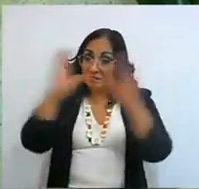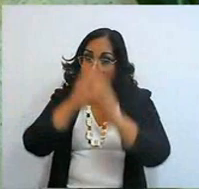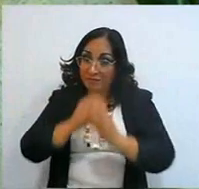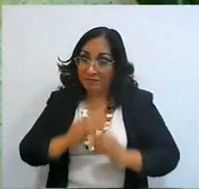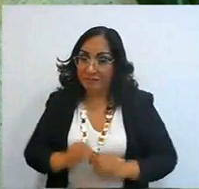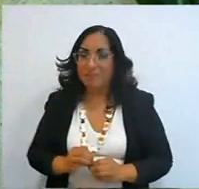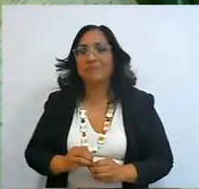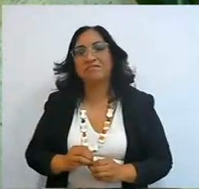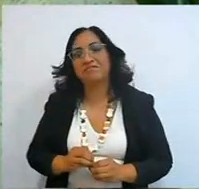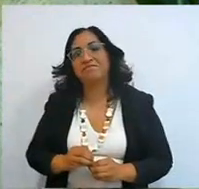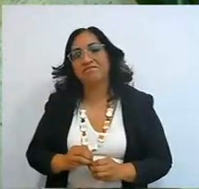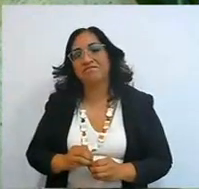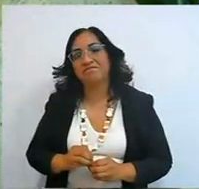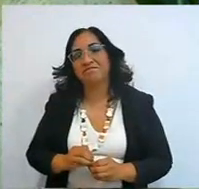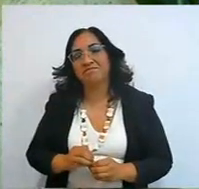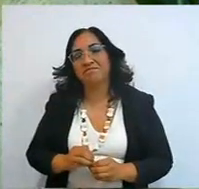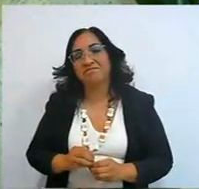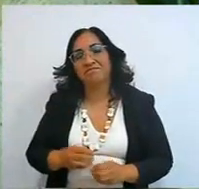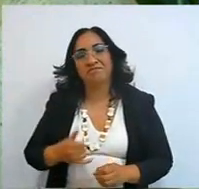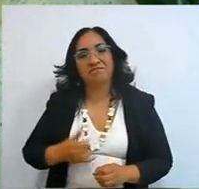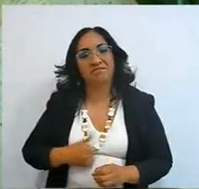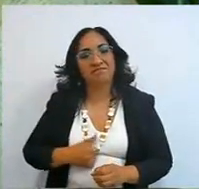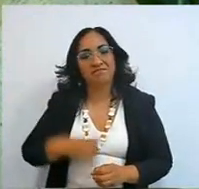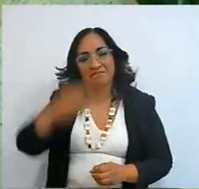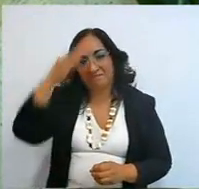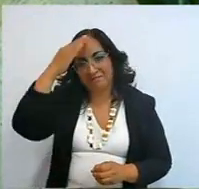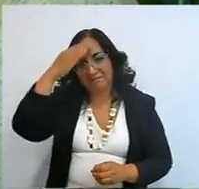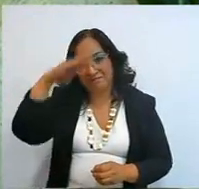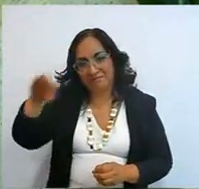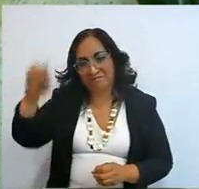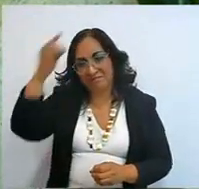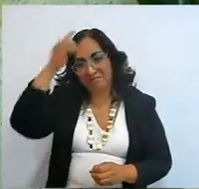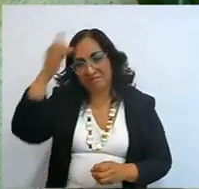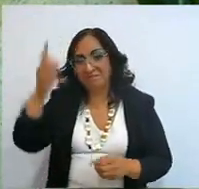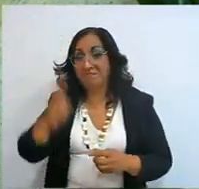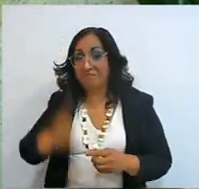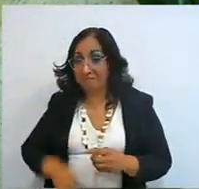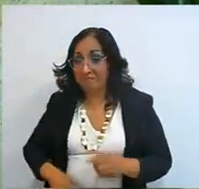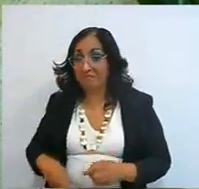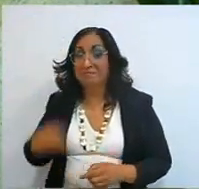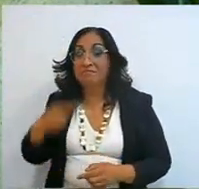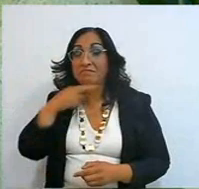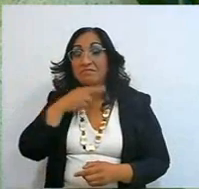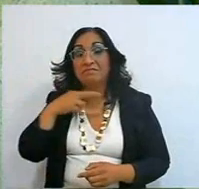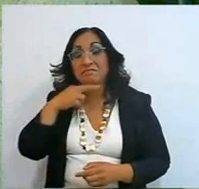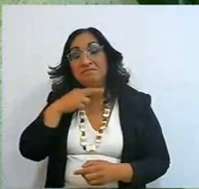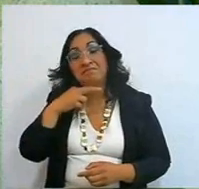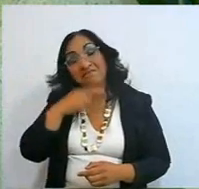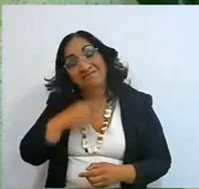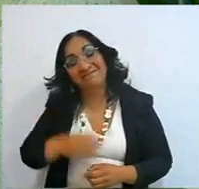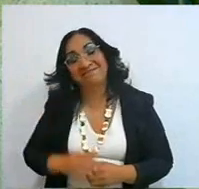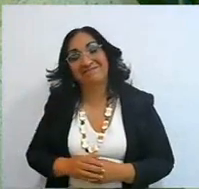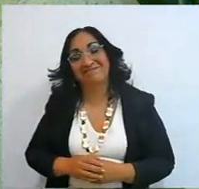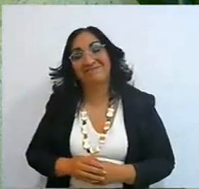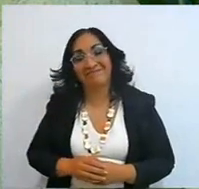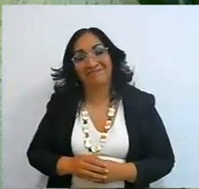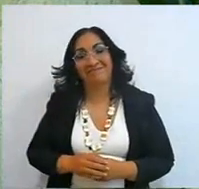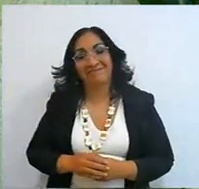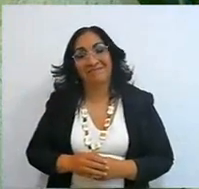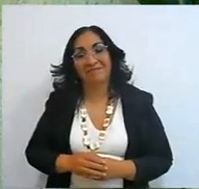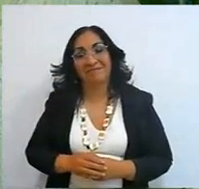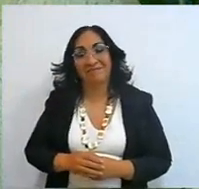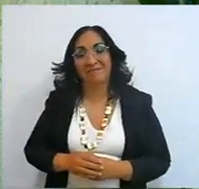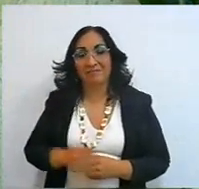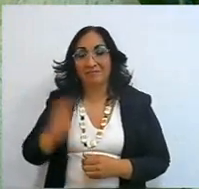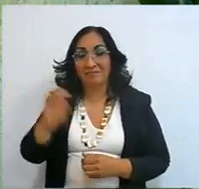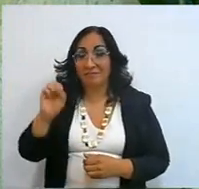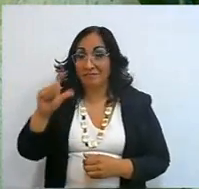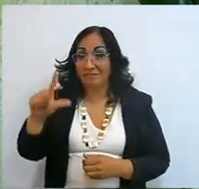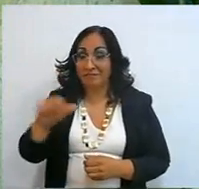that the Lord will remove soon, I hope so, and she has been my eyes,